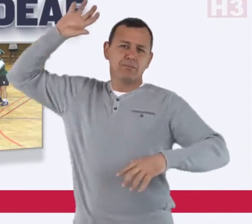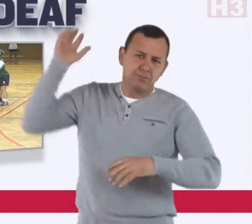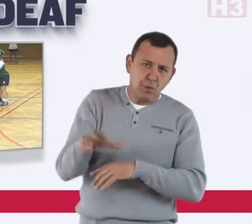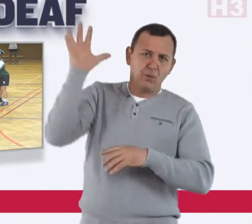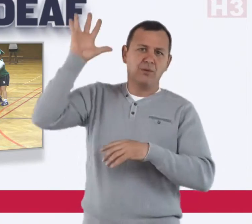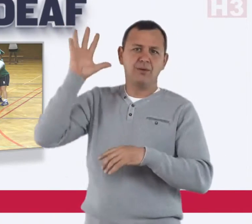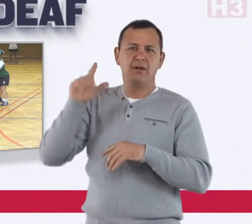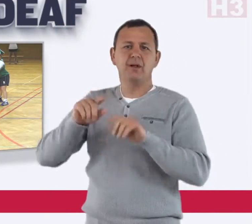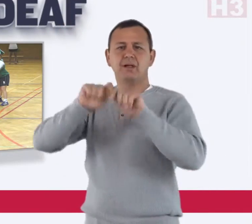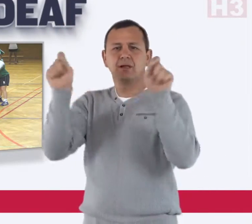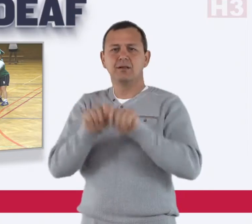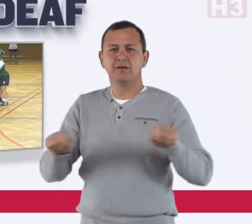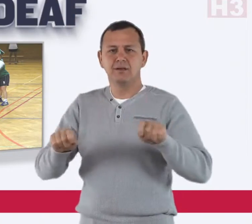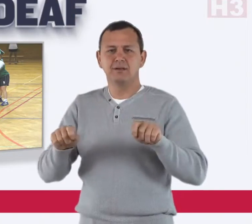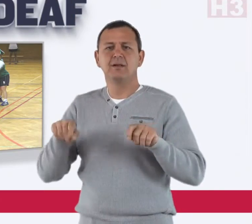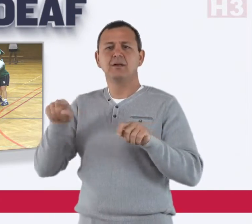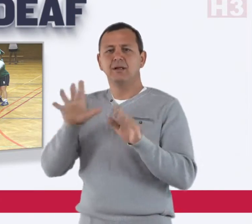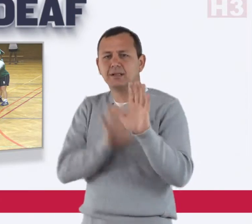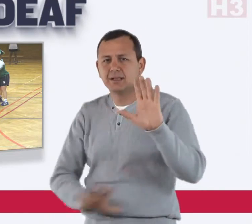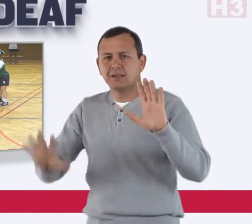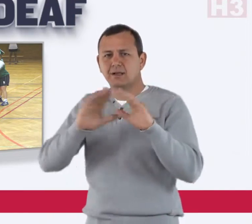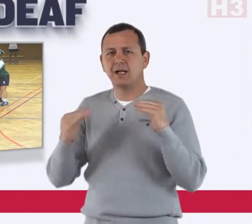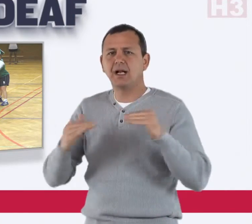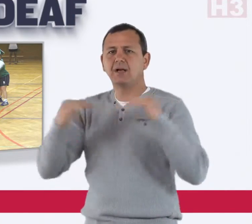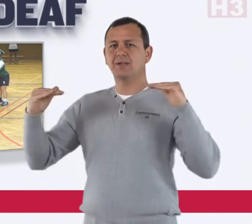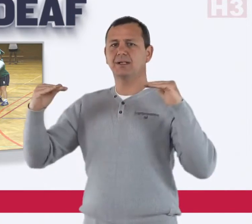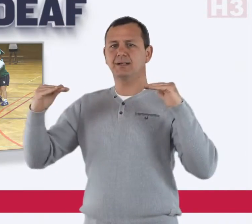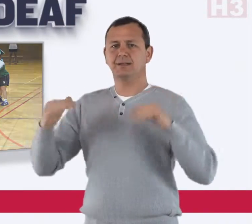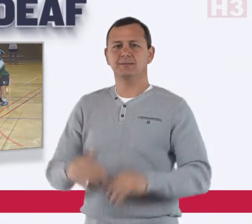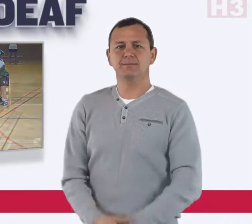a handball federation on the national level.